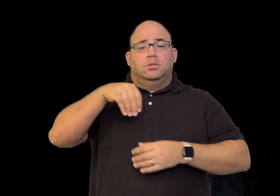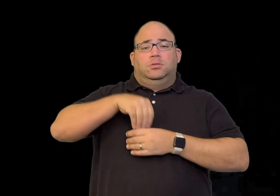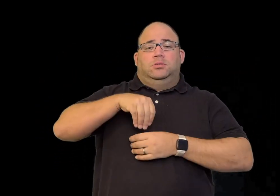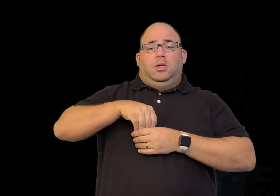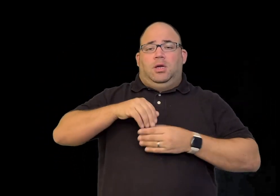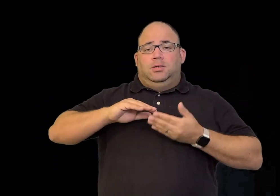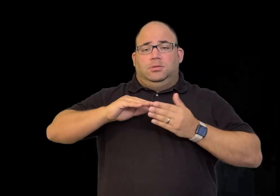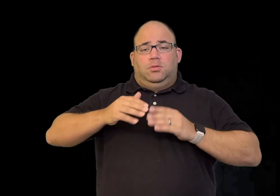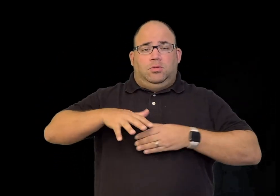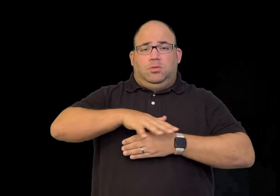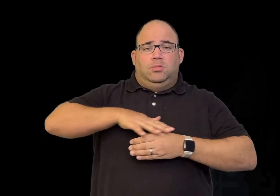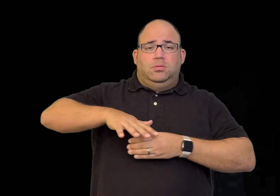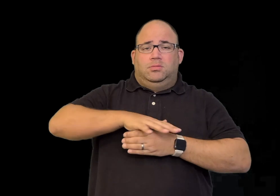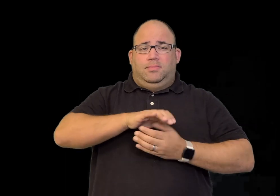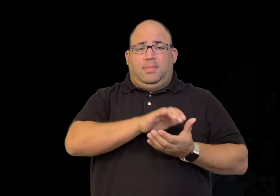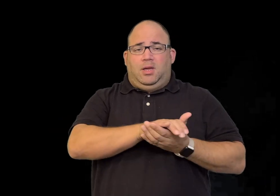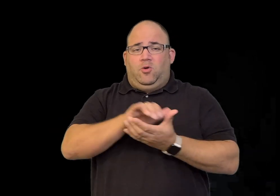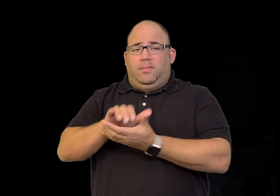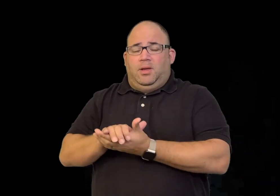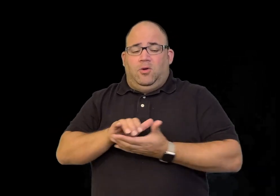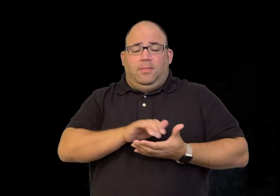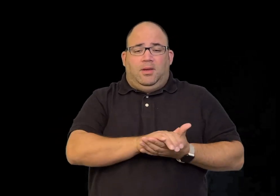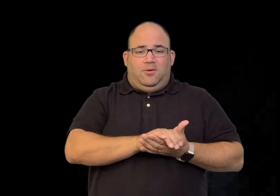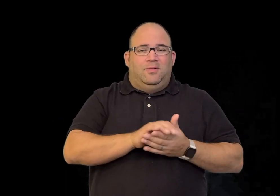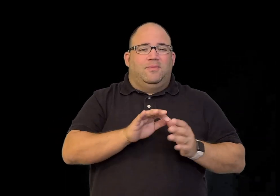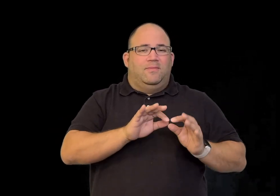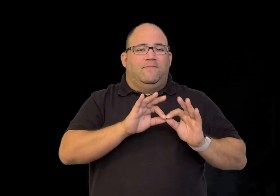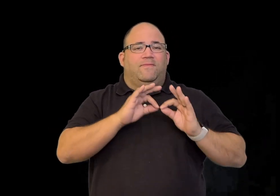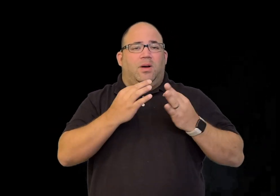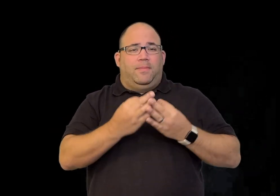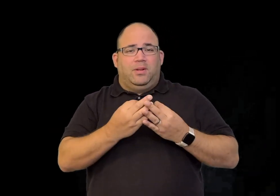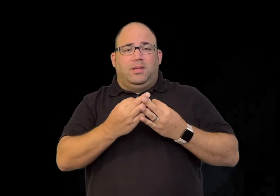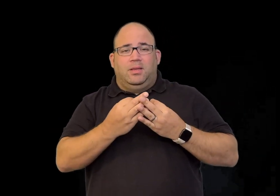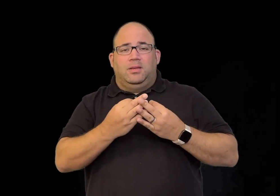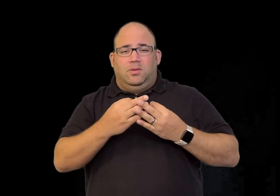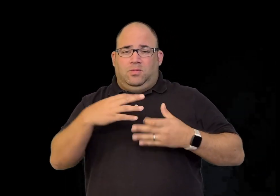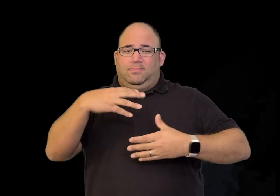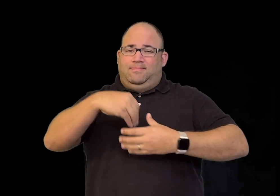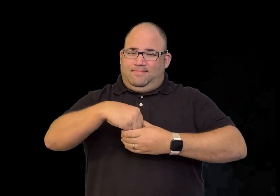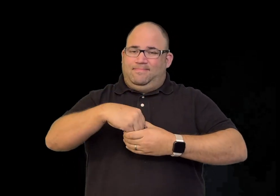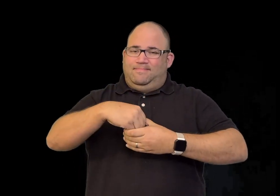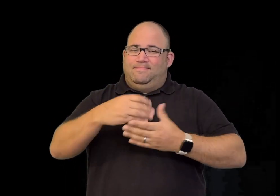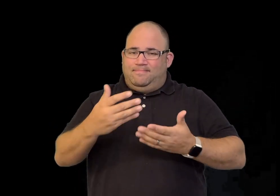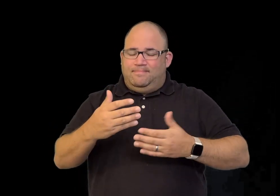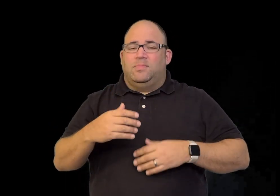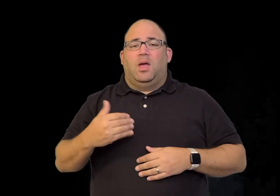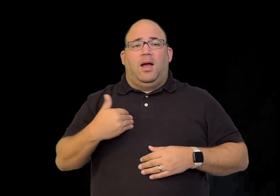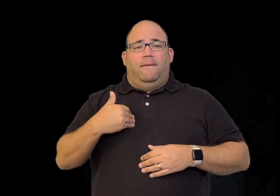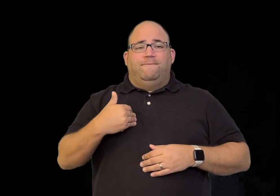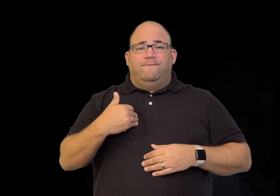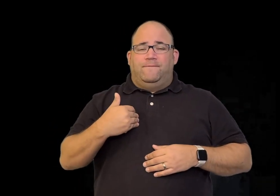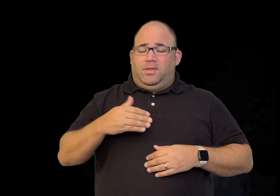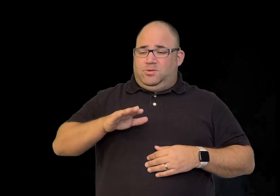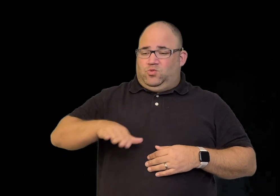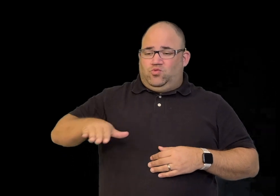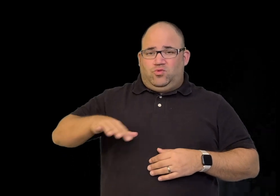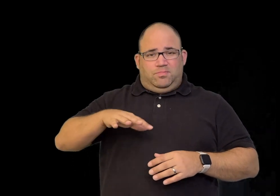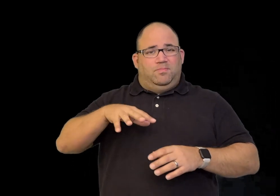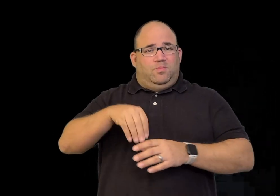As a result it was common for residents to marry within the family and have children.